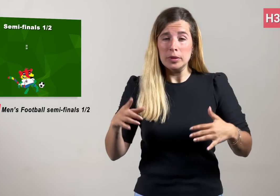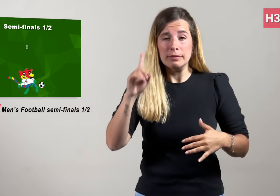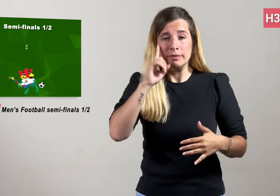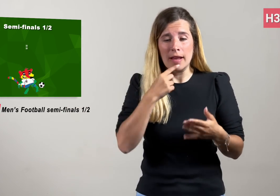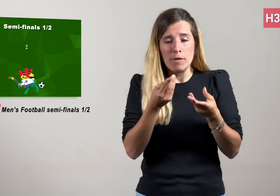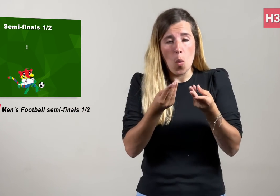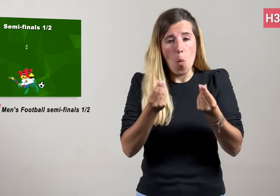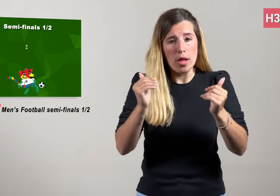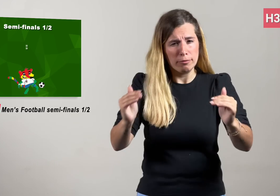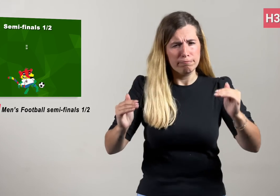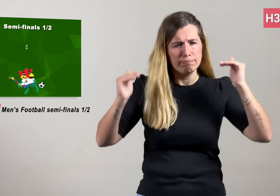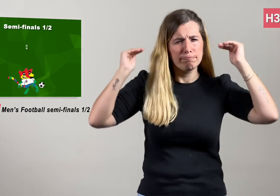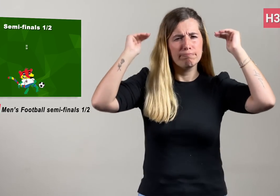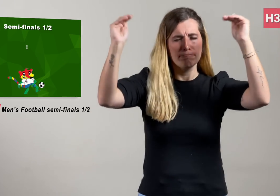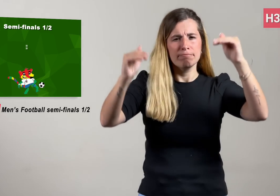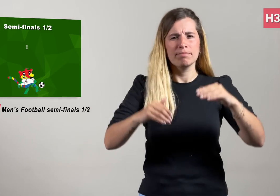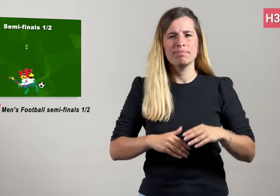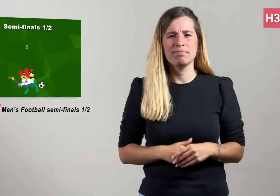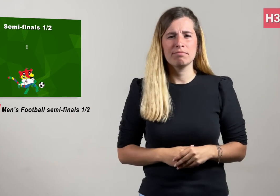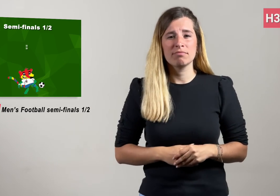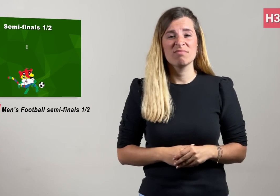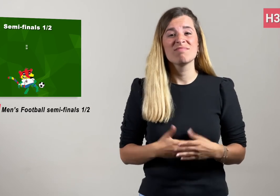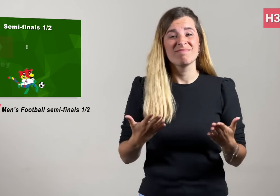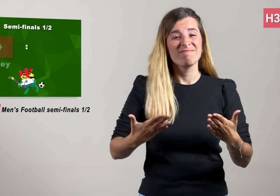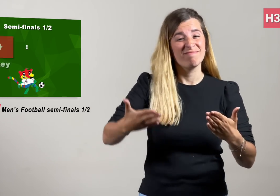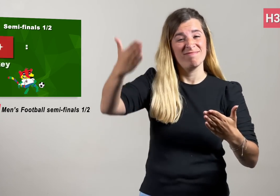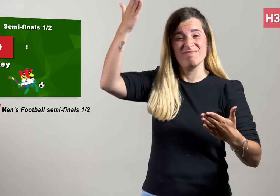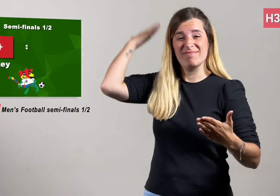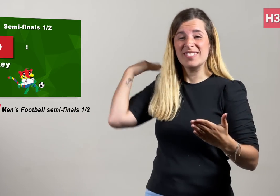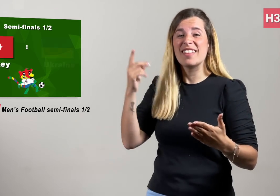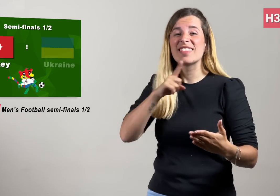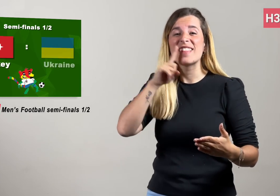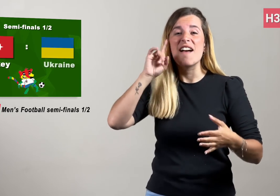with world-class deaf talents.